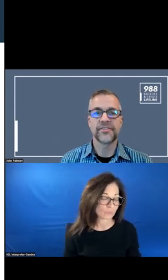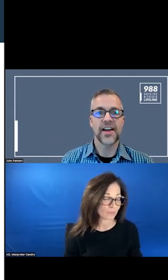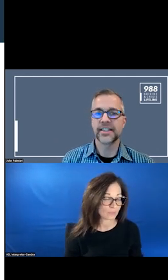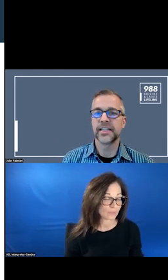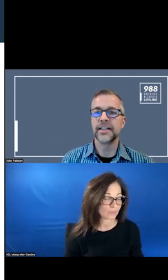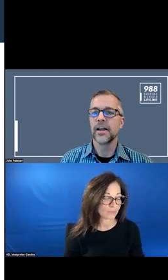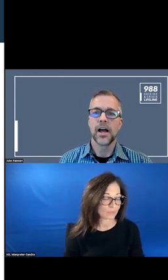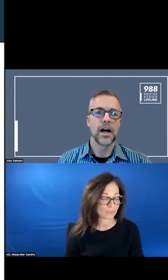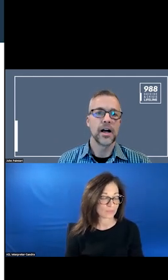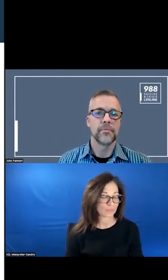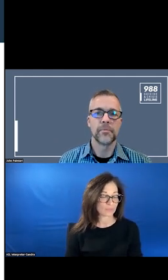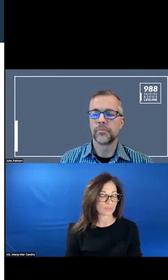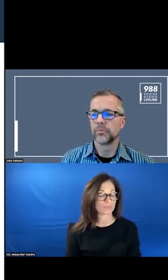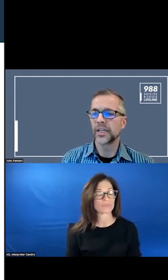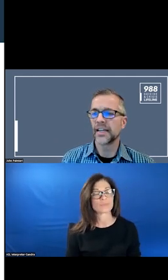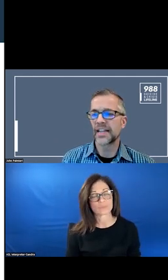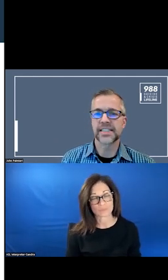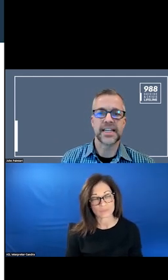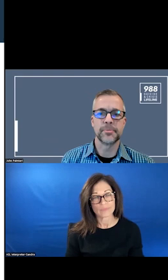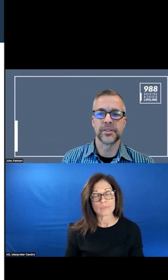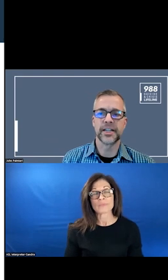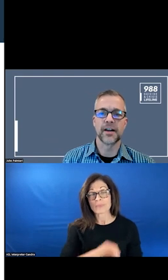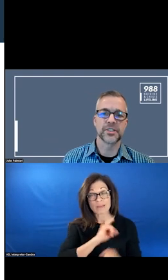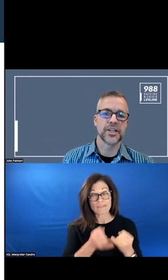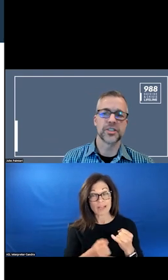AND THEN, FINALLY, LOOKING AT THE SUSTAINABILITY CONVERSATION.